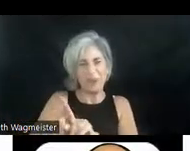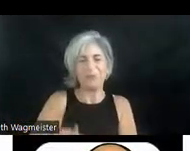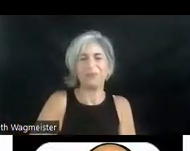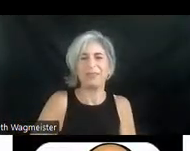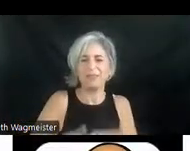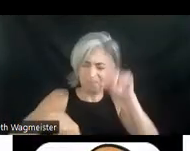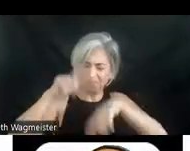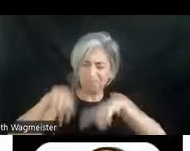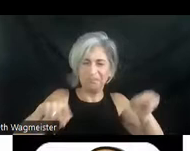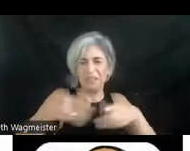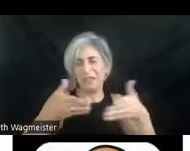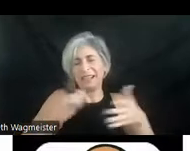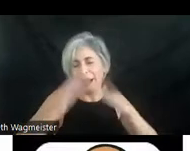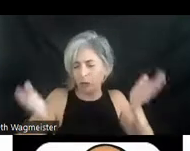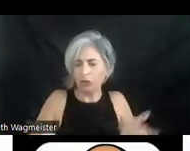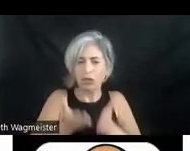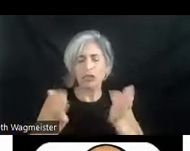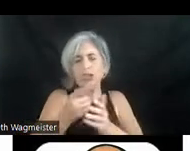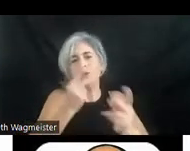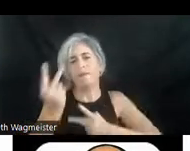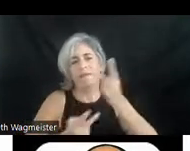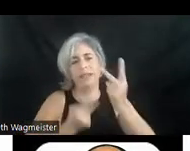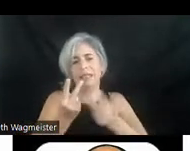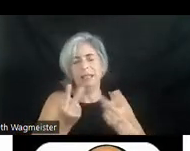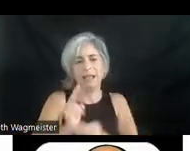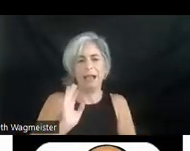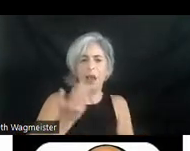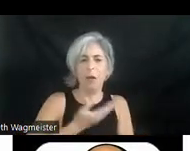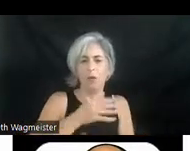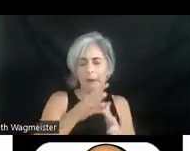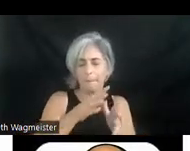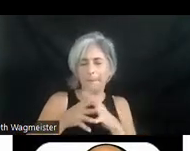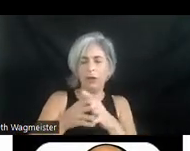of things. So I encourage you to visit the American council of the blind's audio description